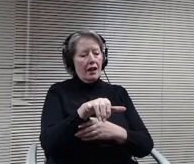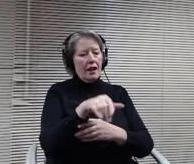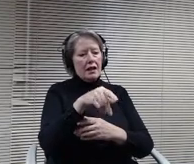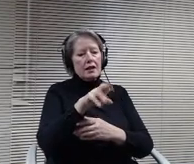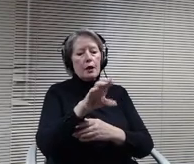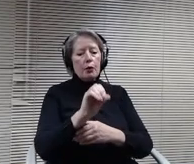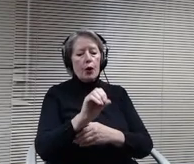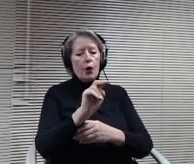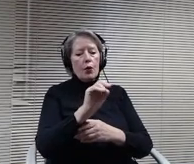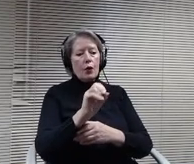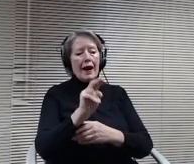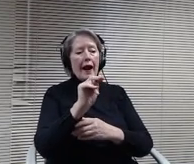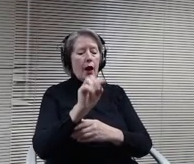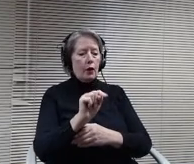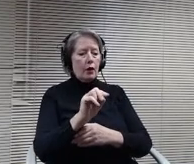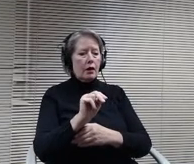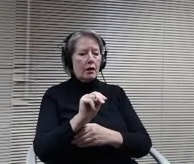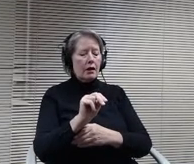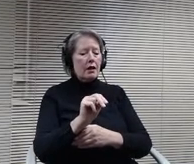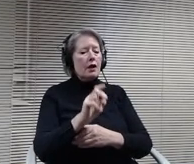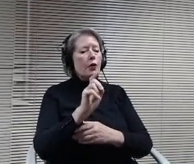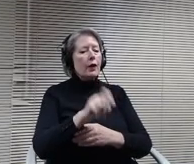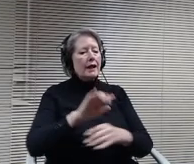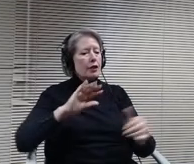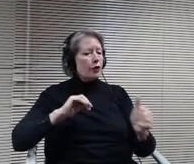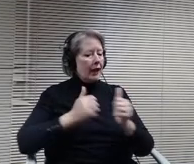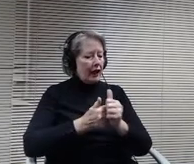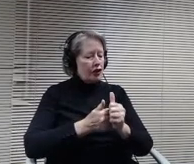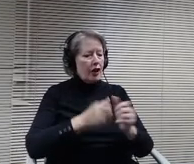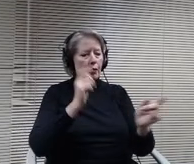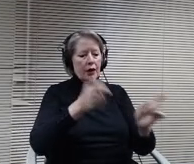Catch up and revamp policy 504 the name of your school district